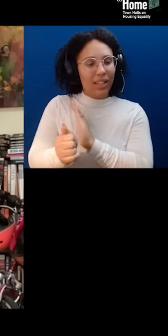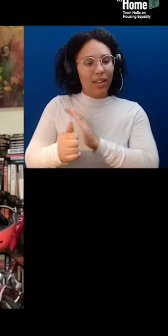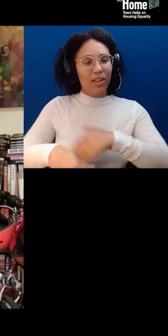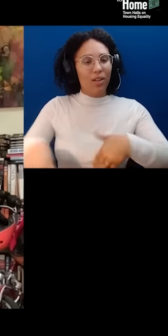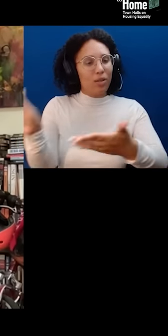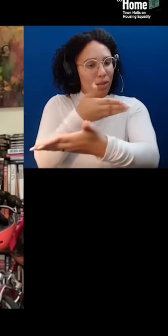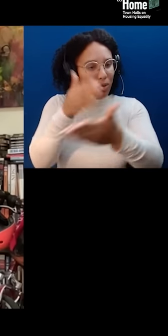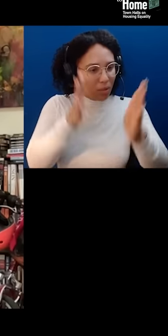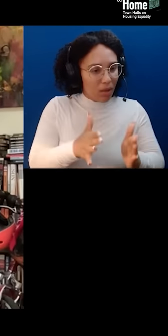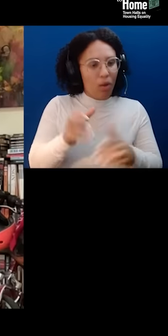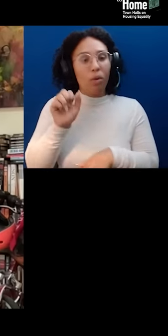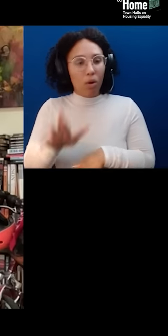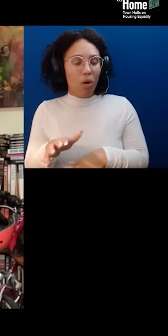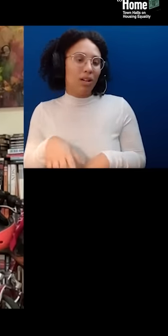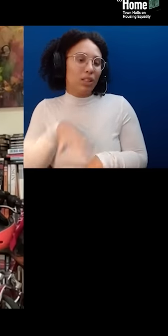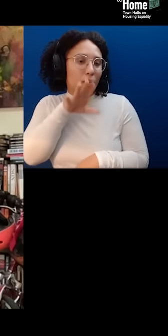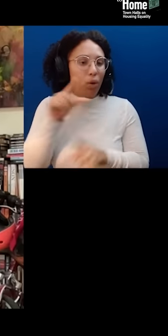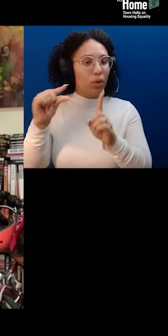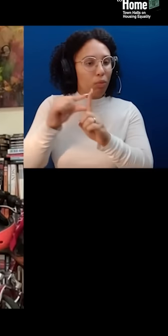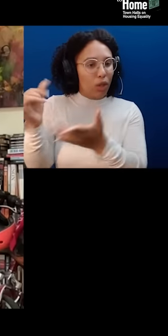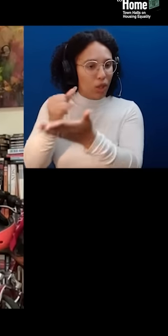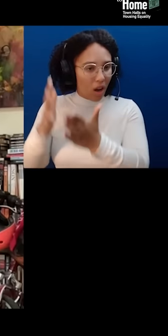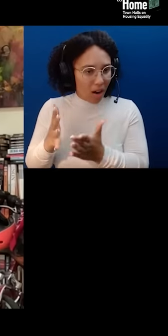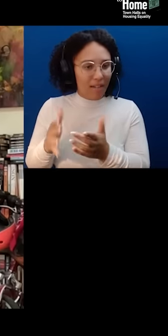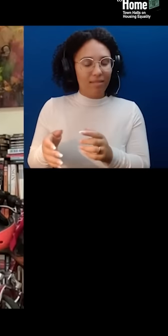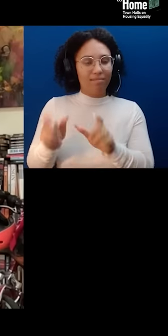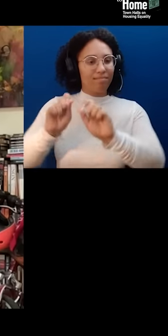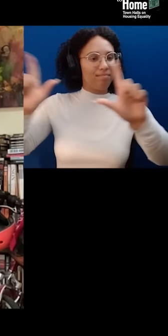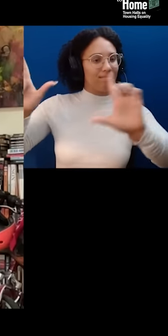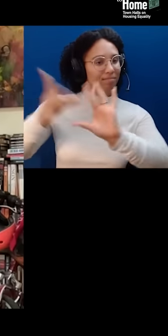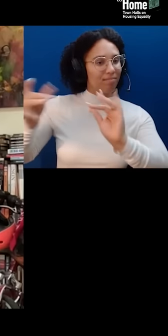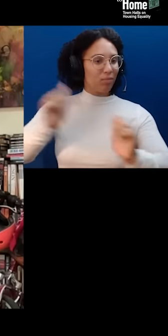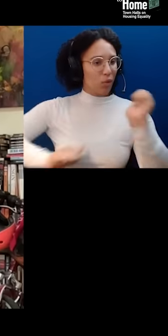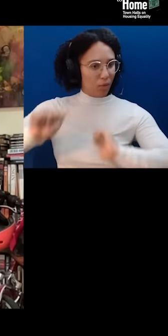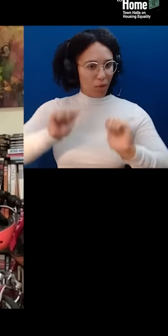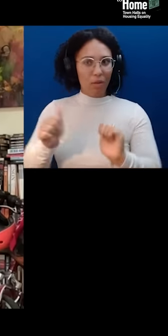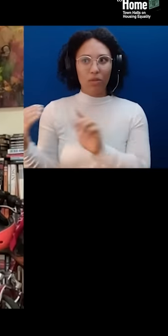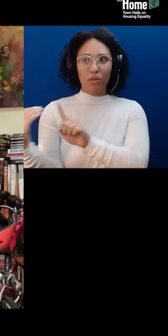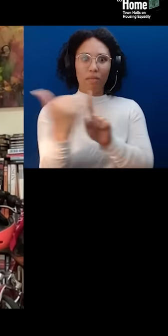across this virtual space and remind us why we have come together to have these tough conversations,